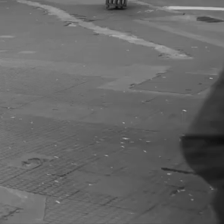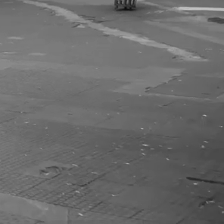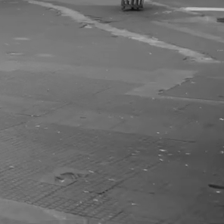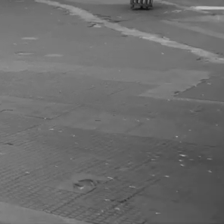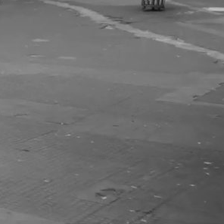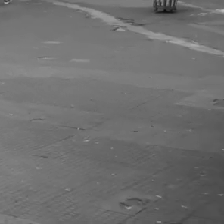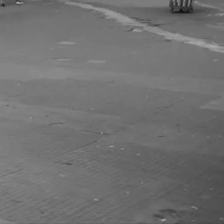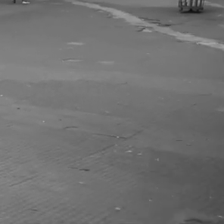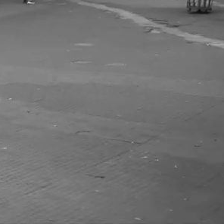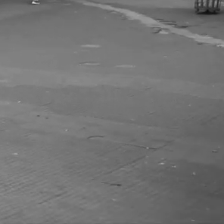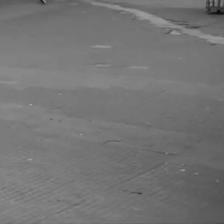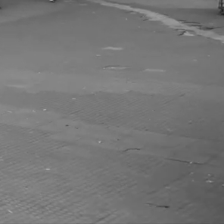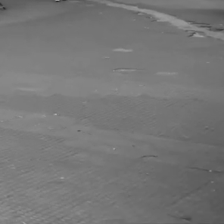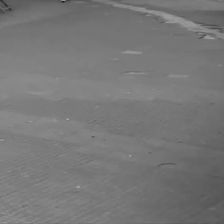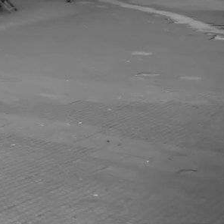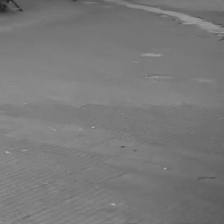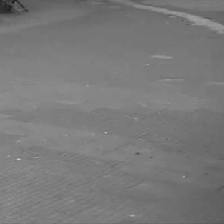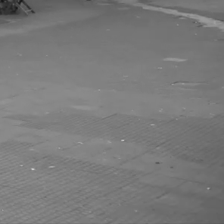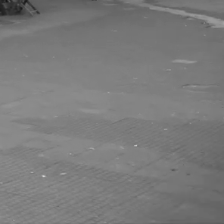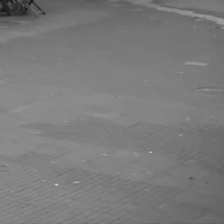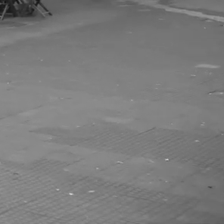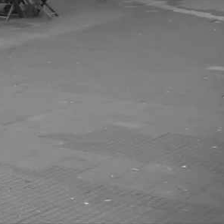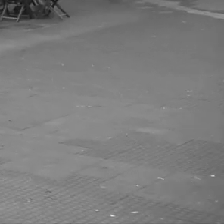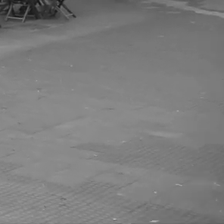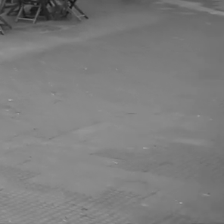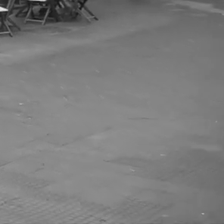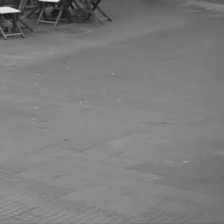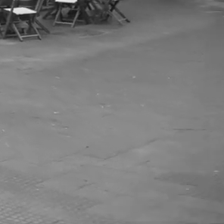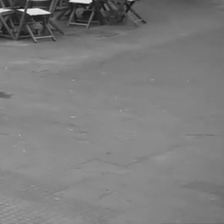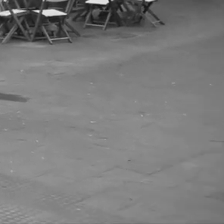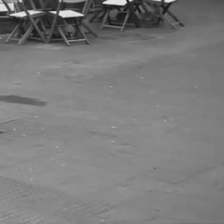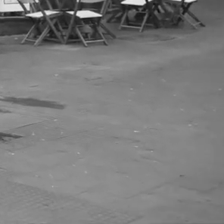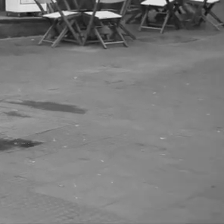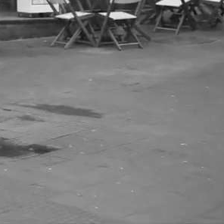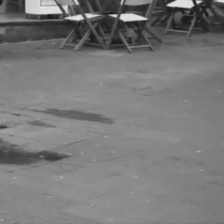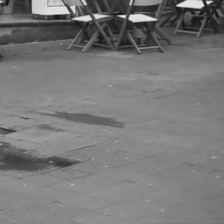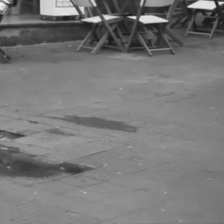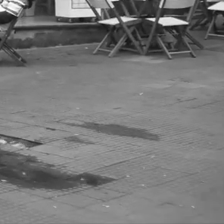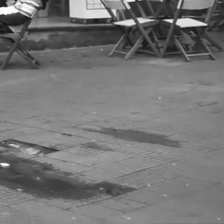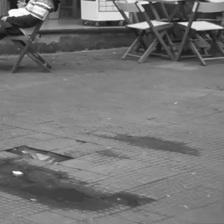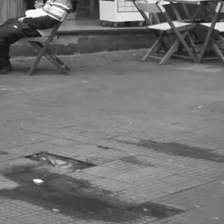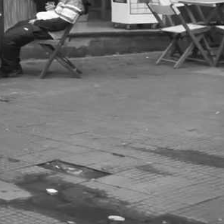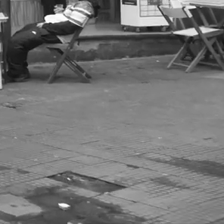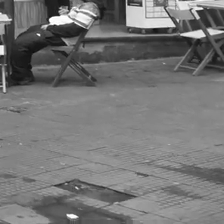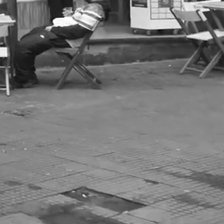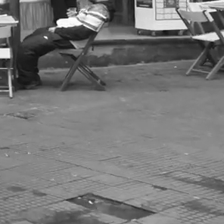[Participants walk along the damaged downtown sidewalks with their canes.]